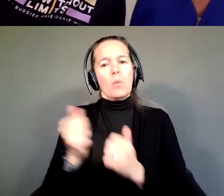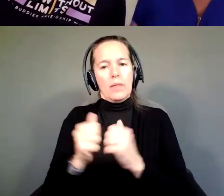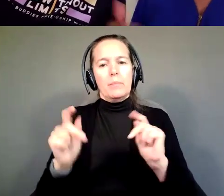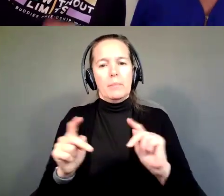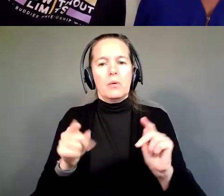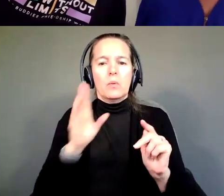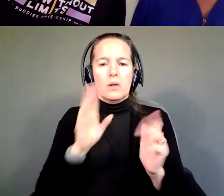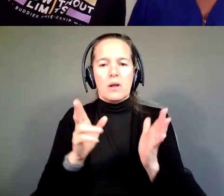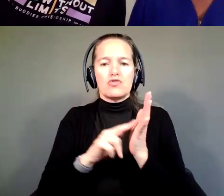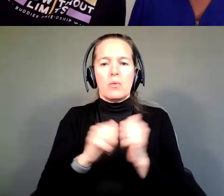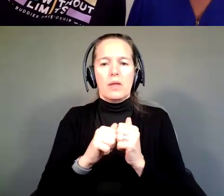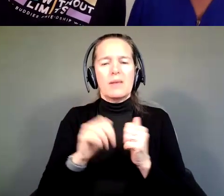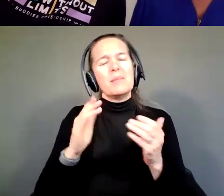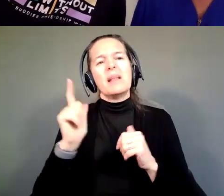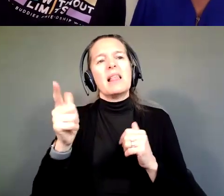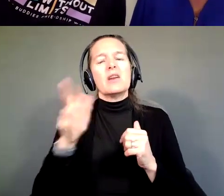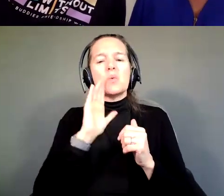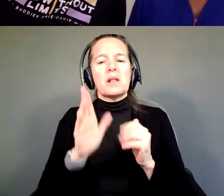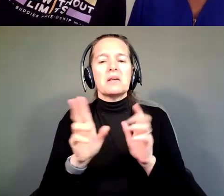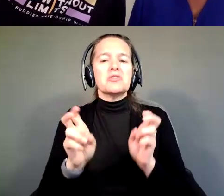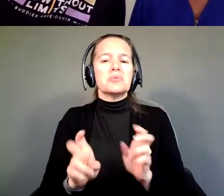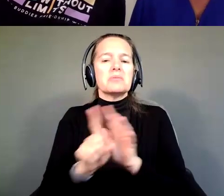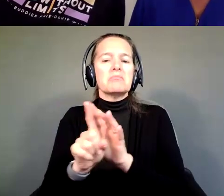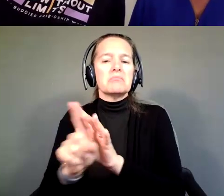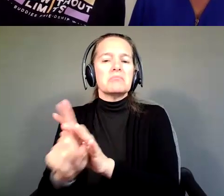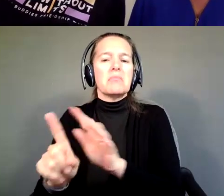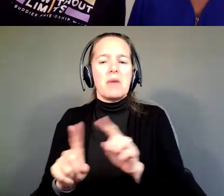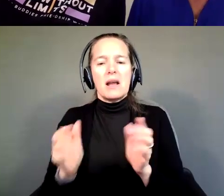I'm sure down the line there may be some issues, but there, again, it goes back to having that